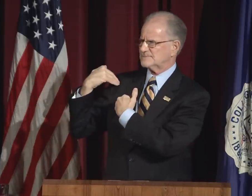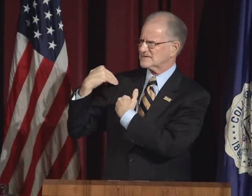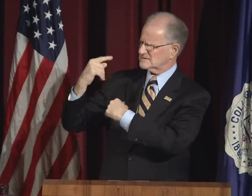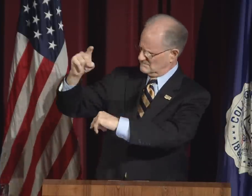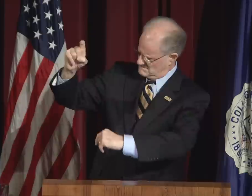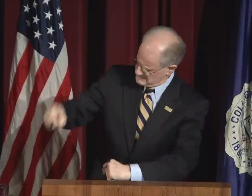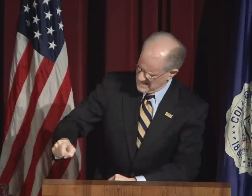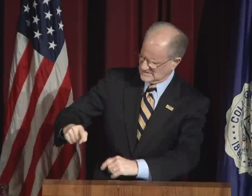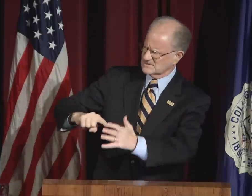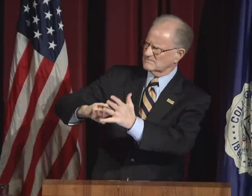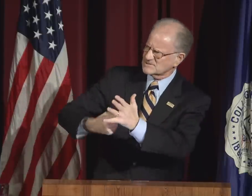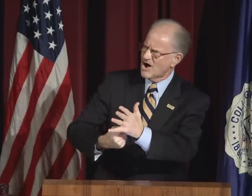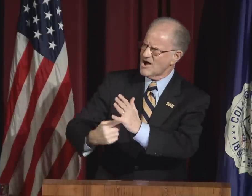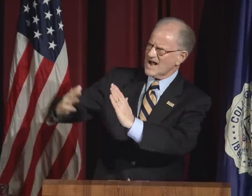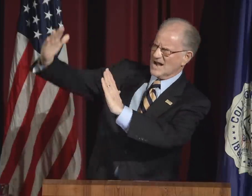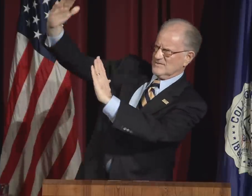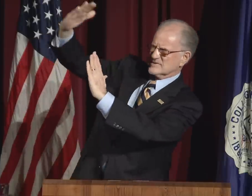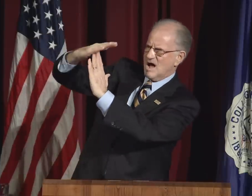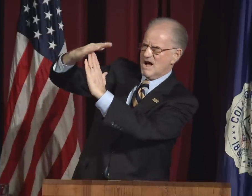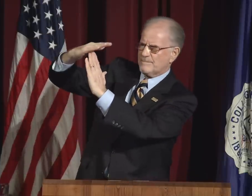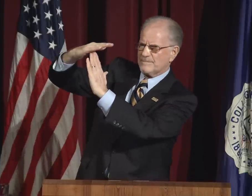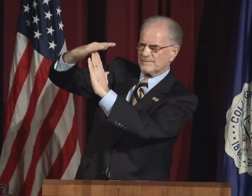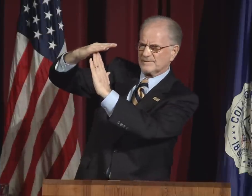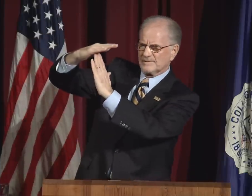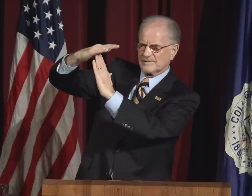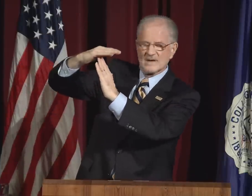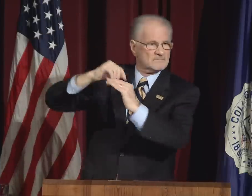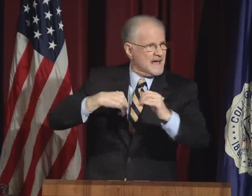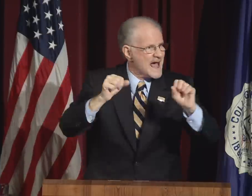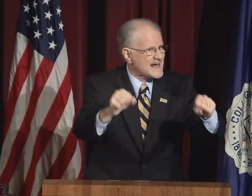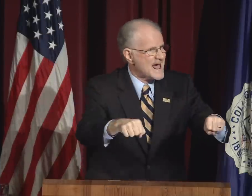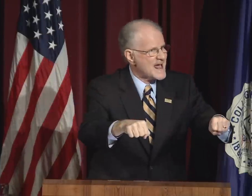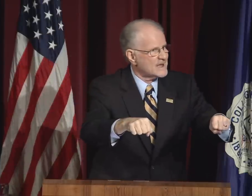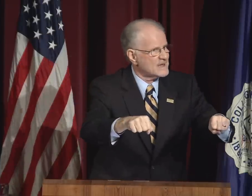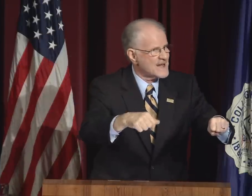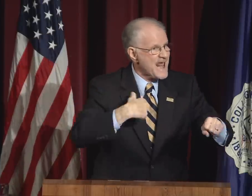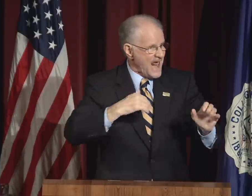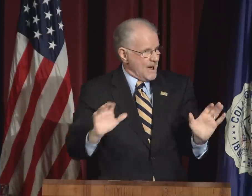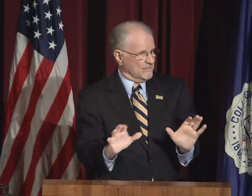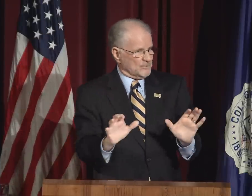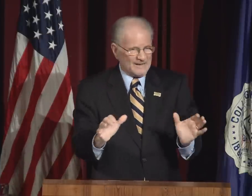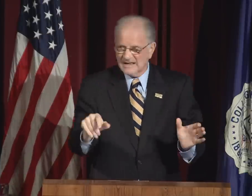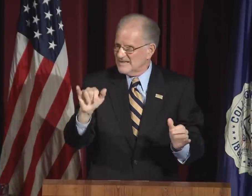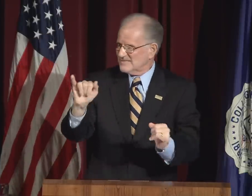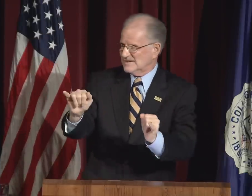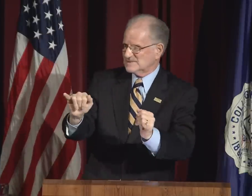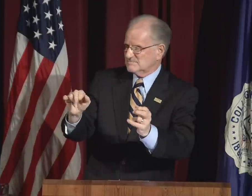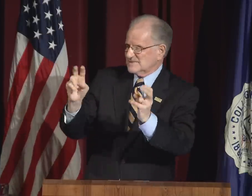Many say this is my responsibility; it must start at the top.